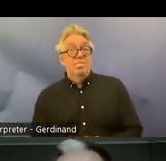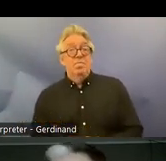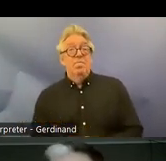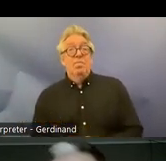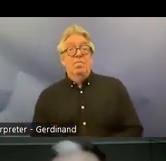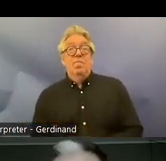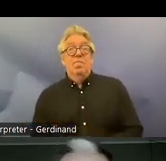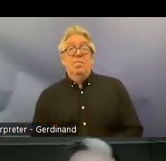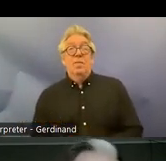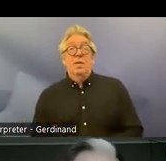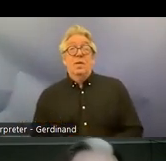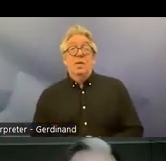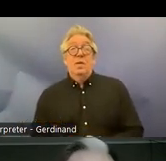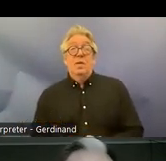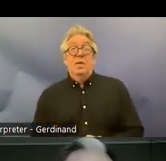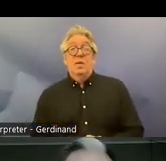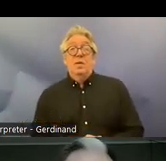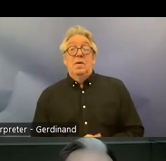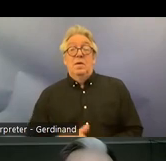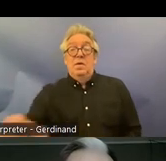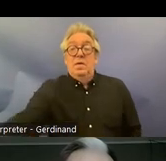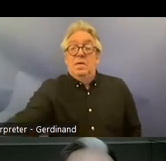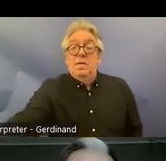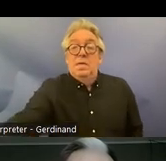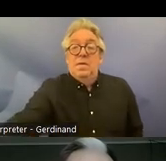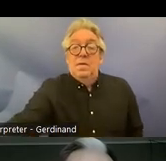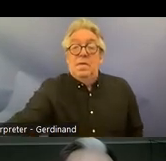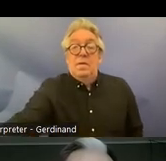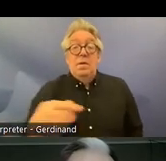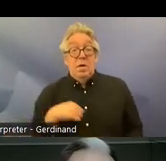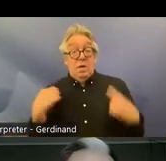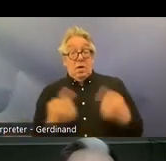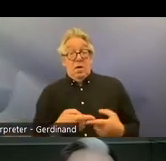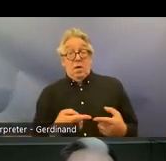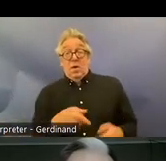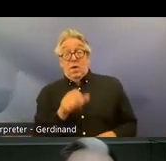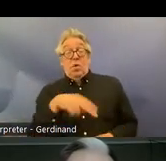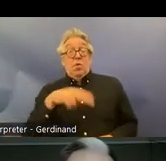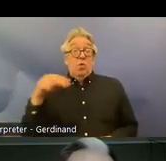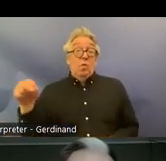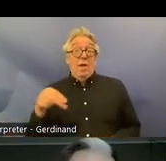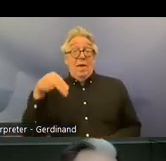are a little bit over 20 employees working here in Norway on this